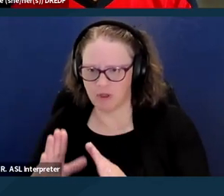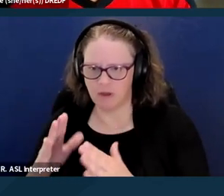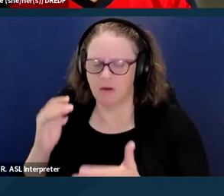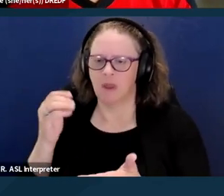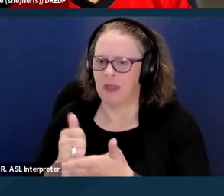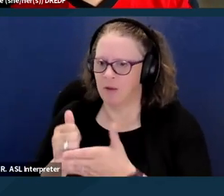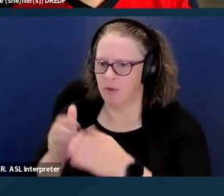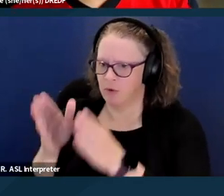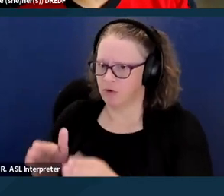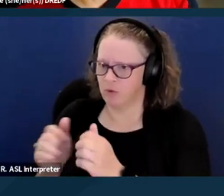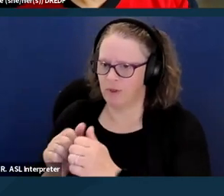the whole process of finding housing.